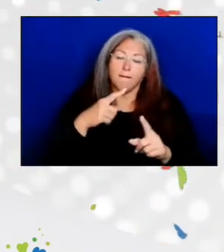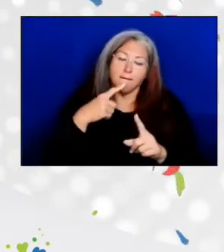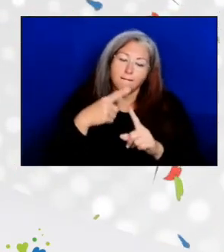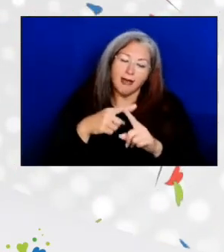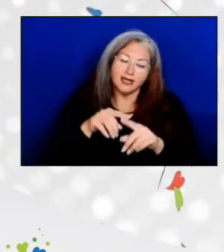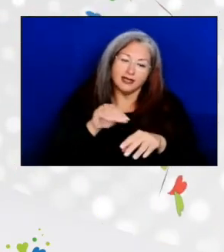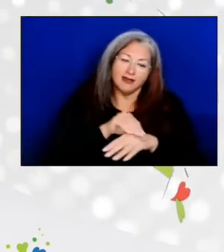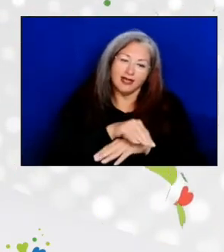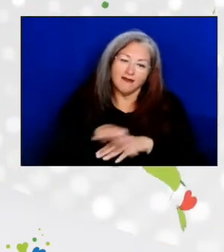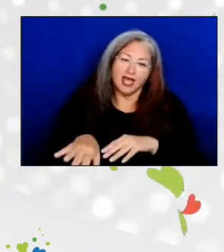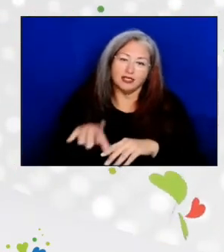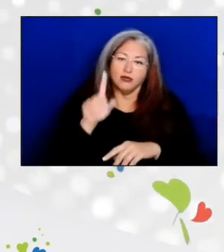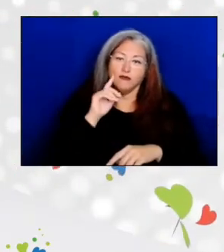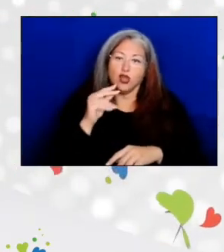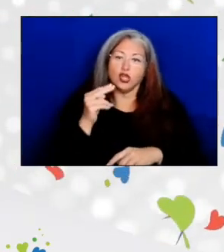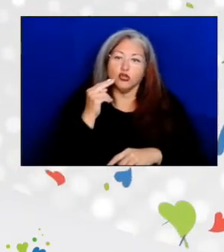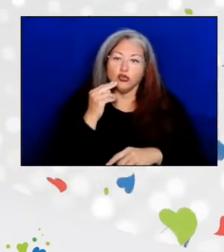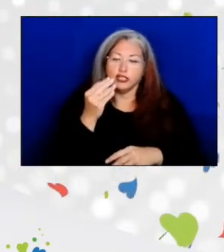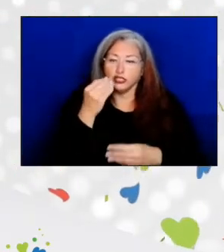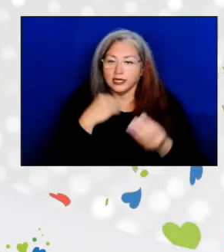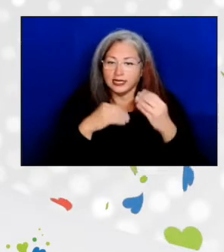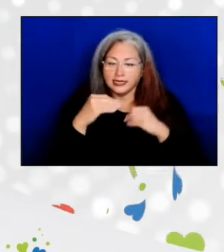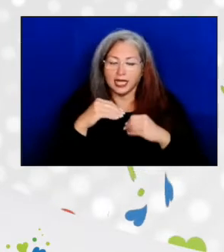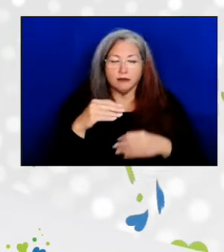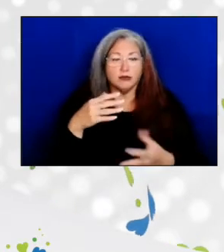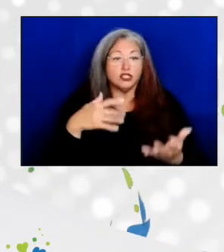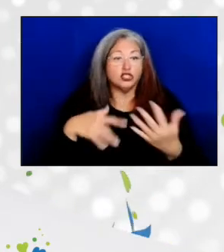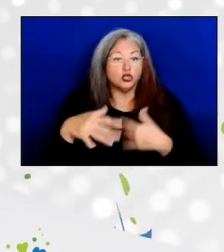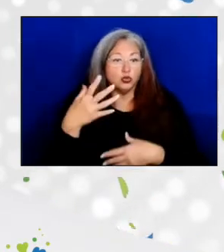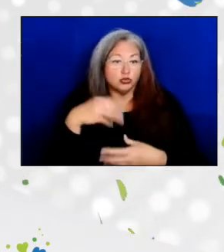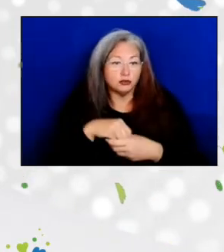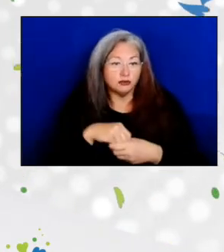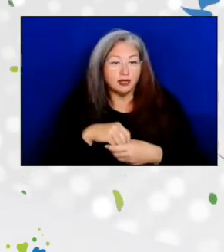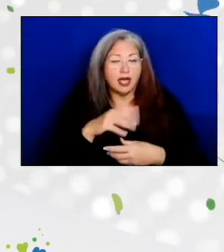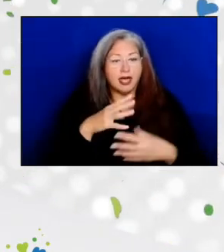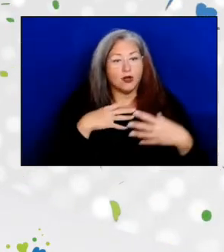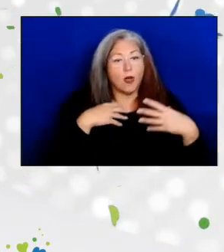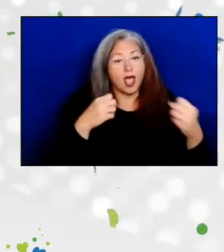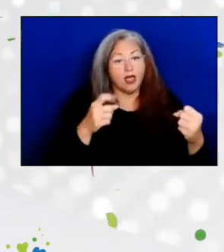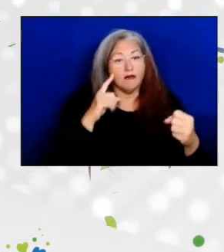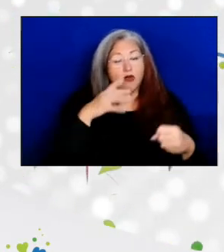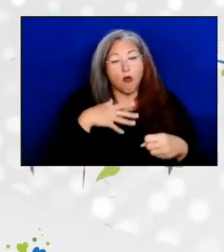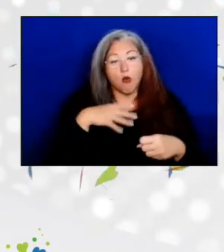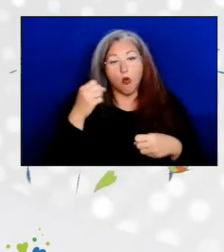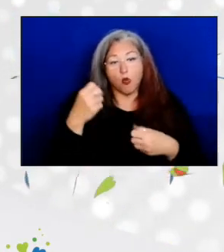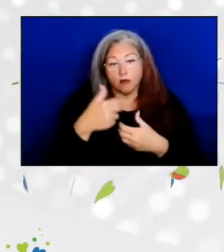on the nutritional intake, socialization, and health of older participants.